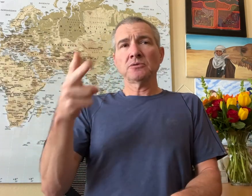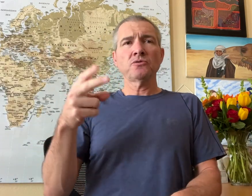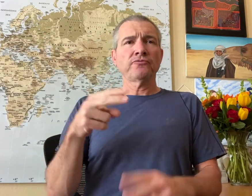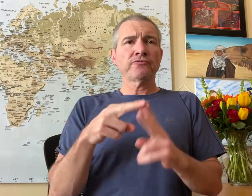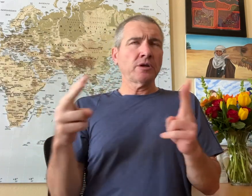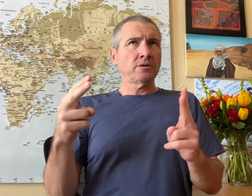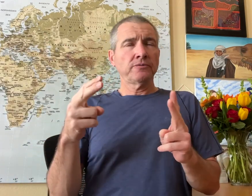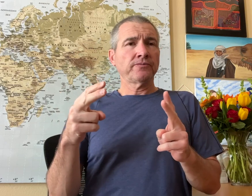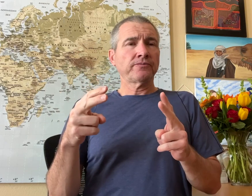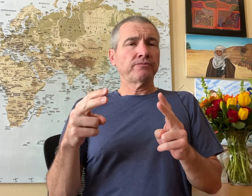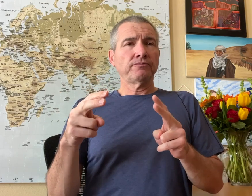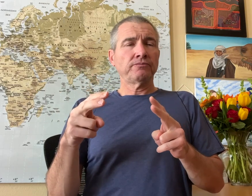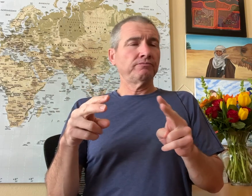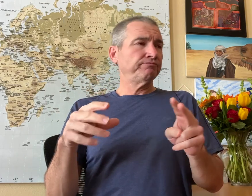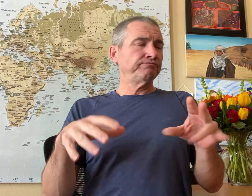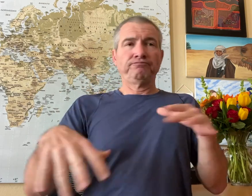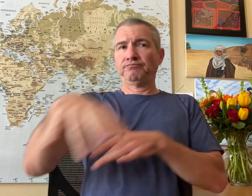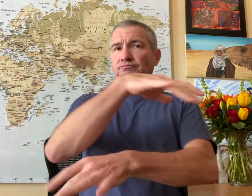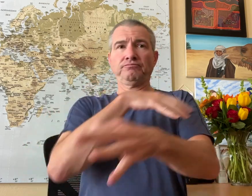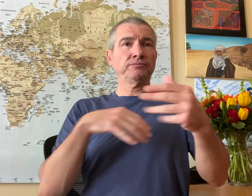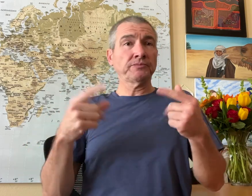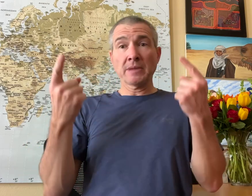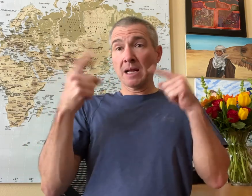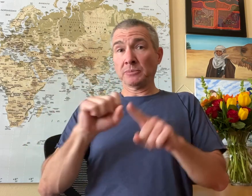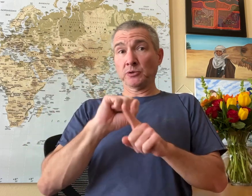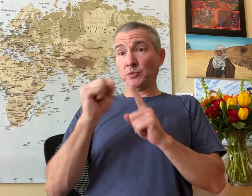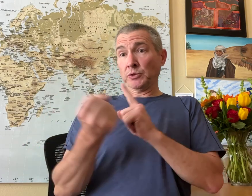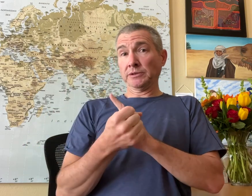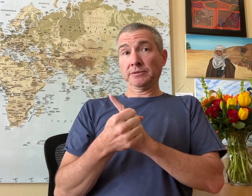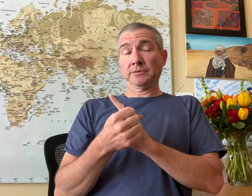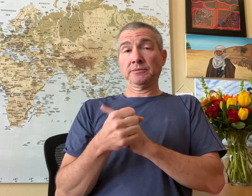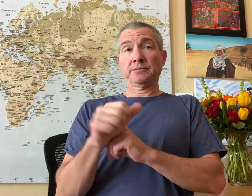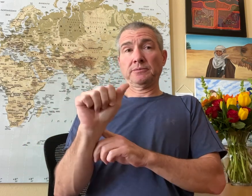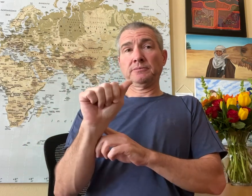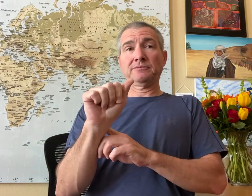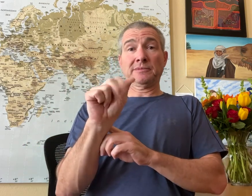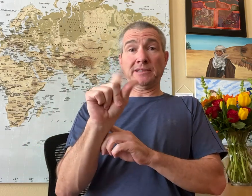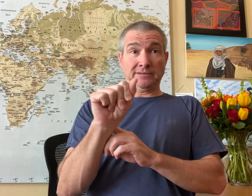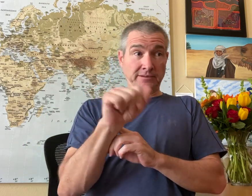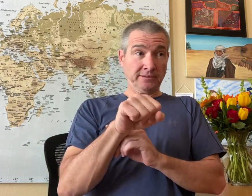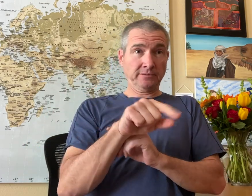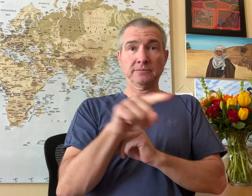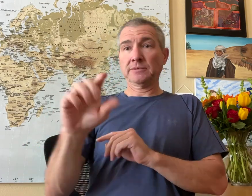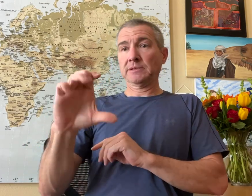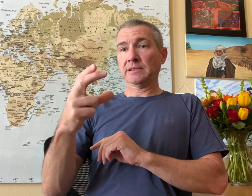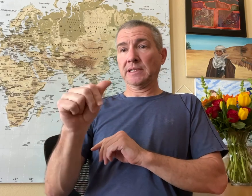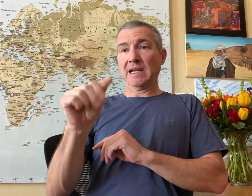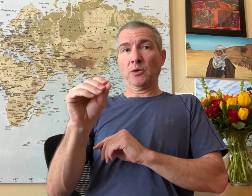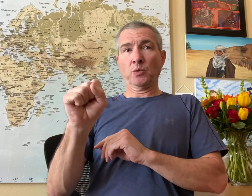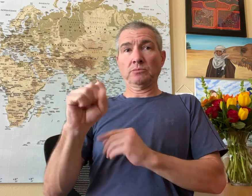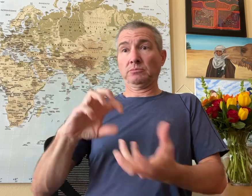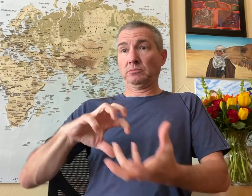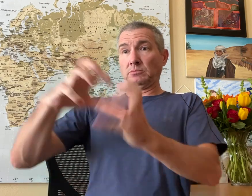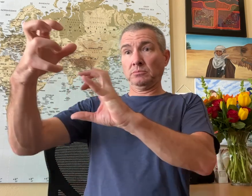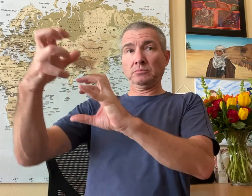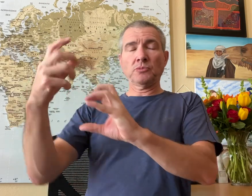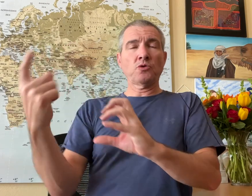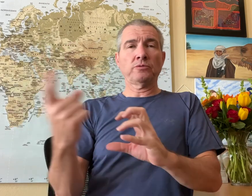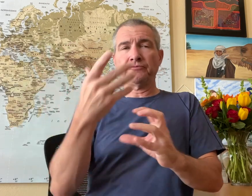I’ve seen a call center myself and they are very chaotic. Whenever a chaotic situation happens, they always seem to forget about ADA.